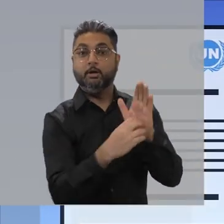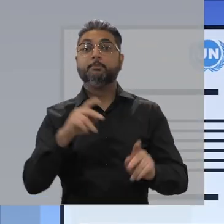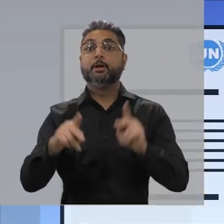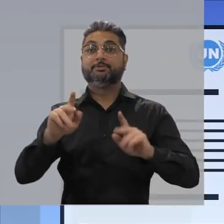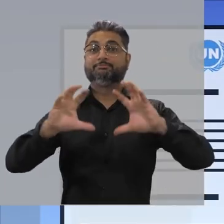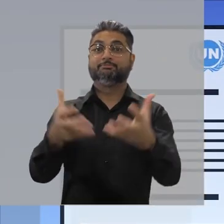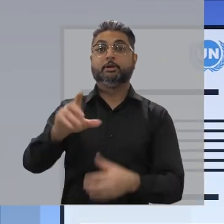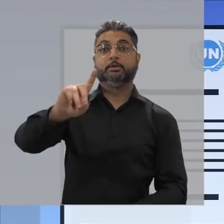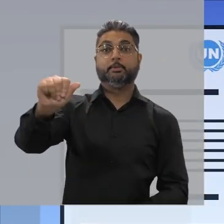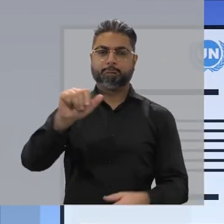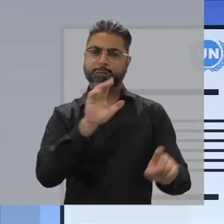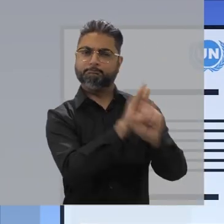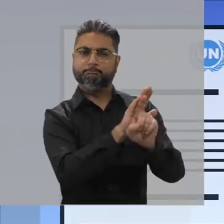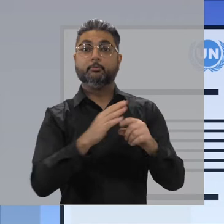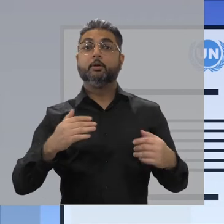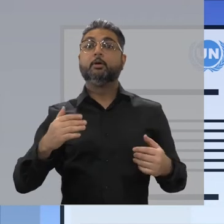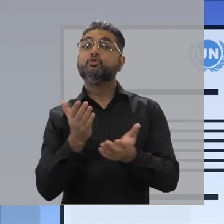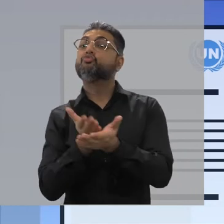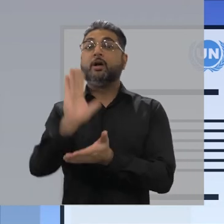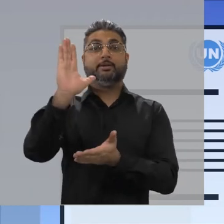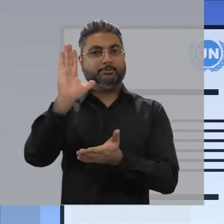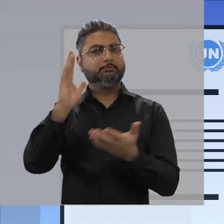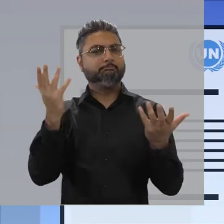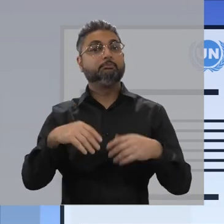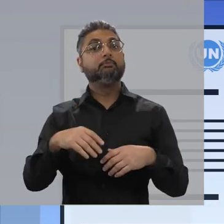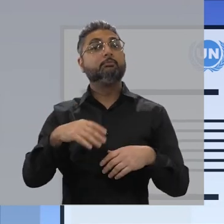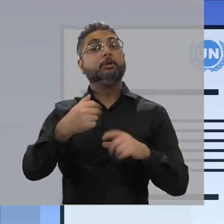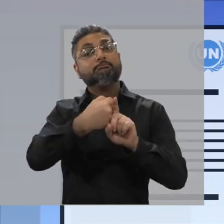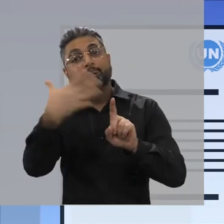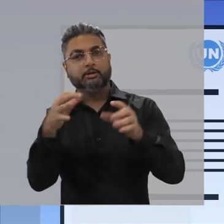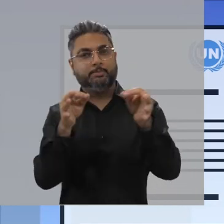The Convention has 50 Articles that explain the rights people with disabilities have under the Convention.